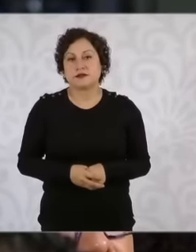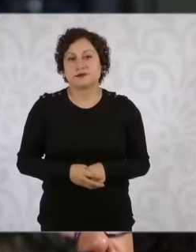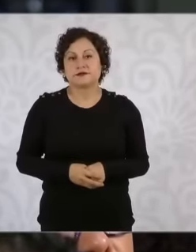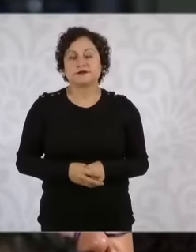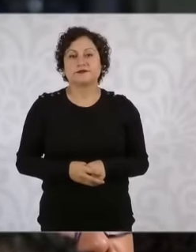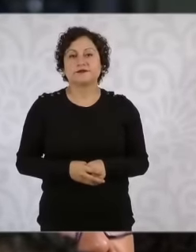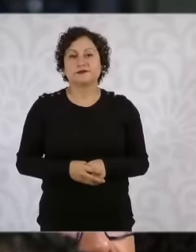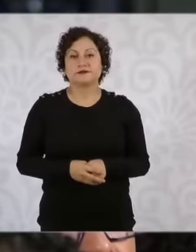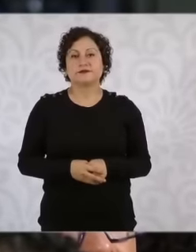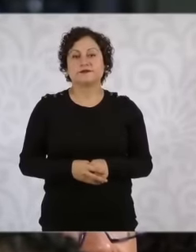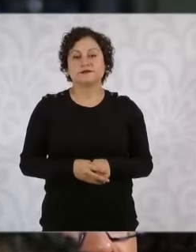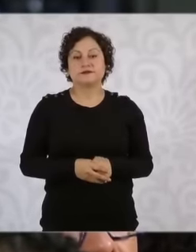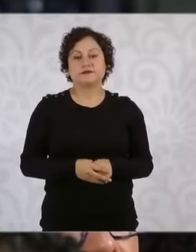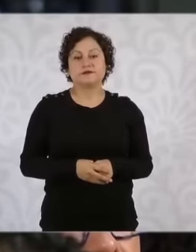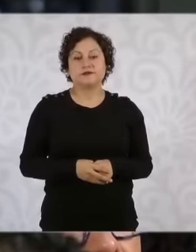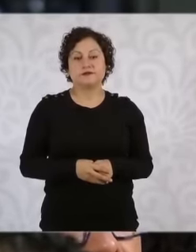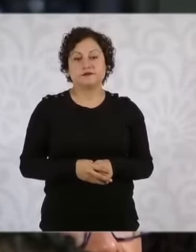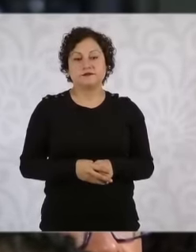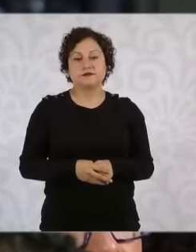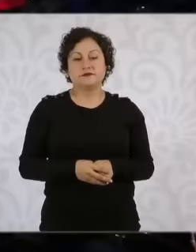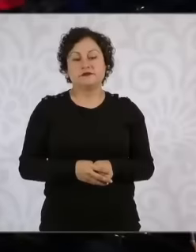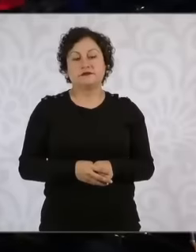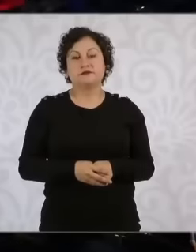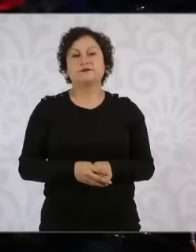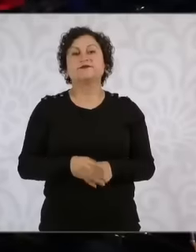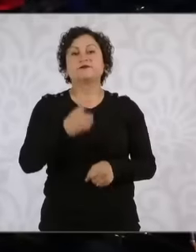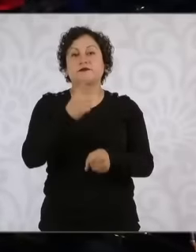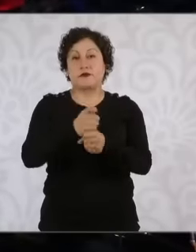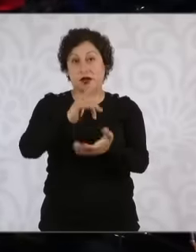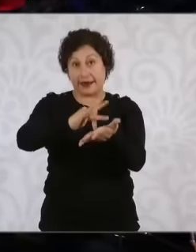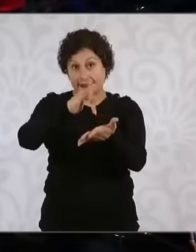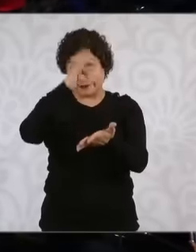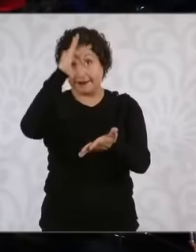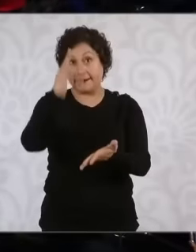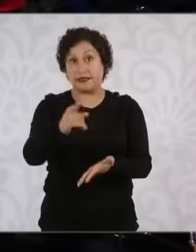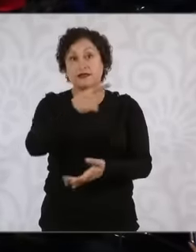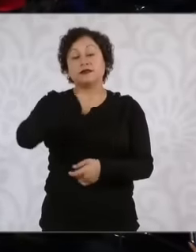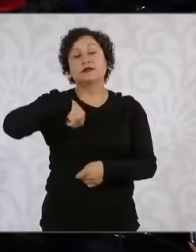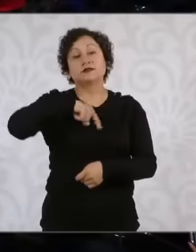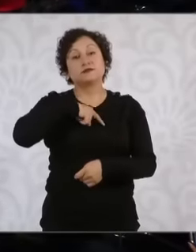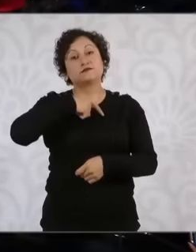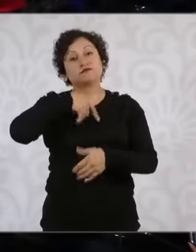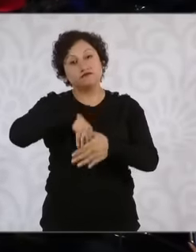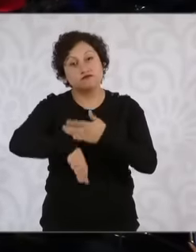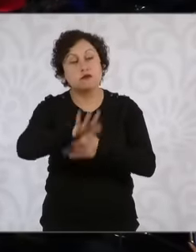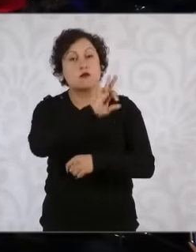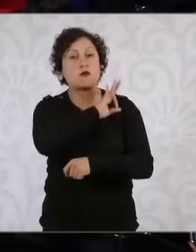you give us to the media eh In this morning space media of independent communication